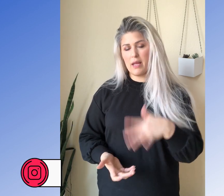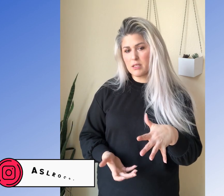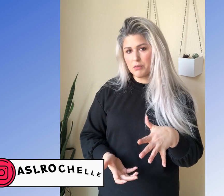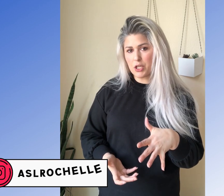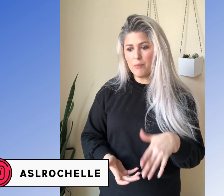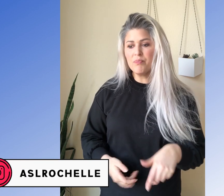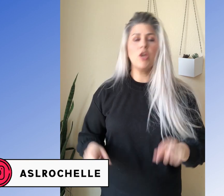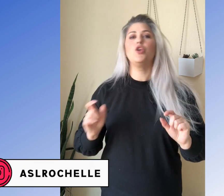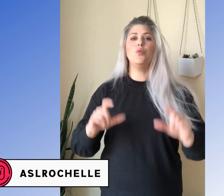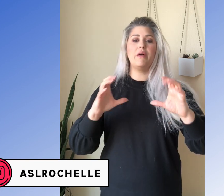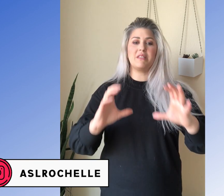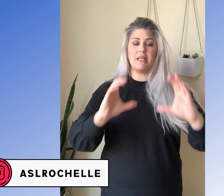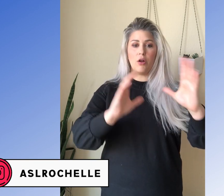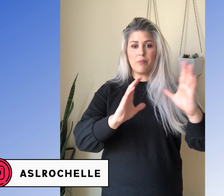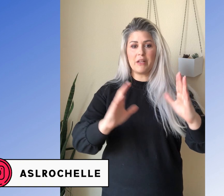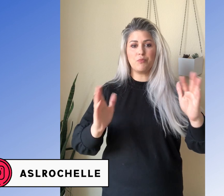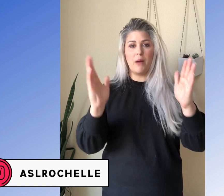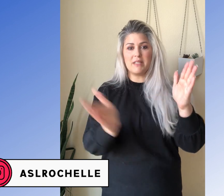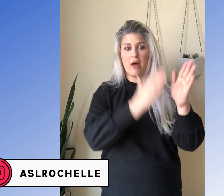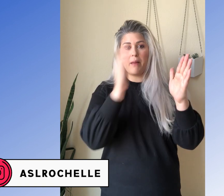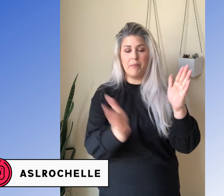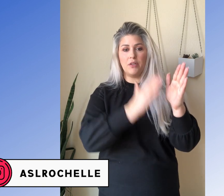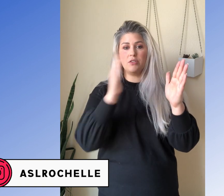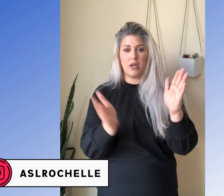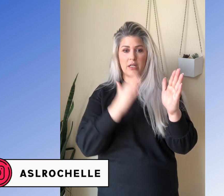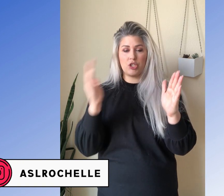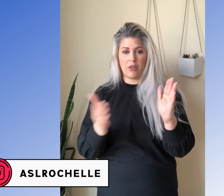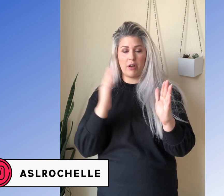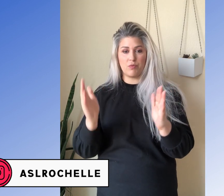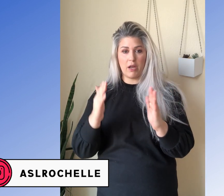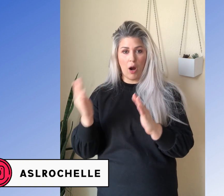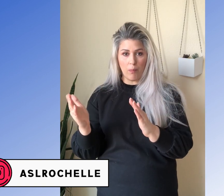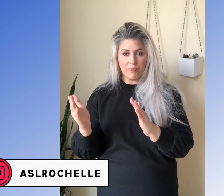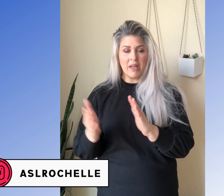ASL Rochelle, you will have seen all the practice problems and how they build on each other as we go.